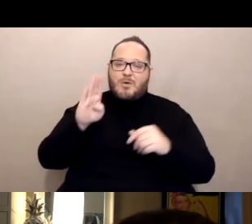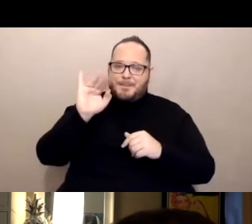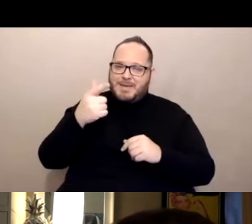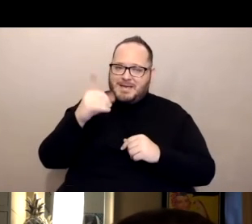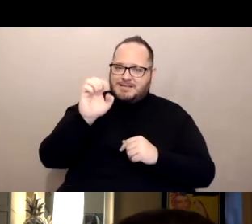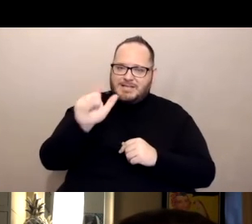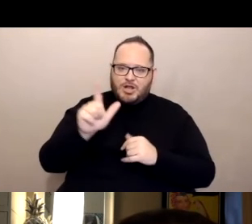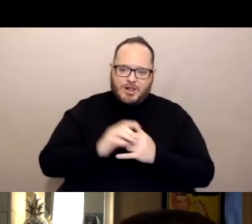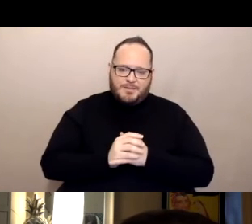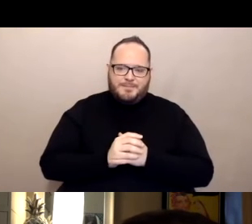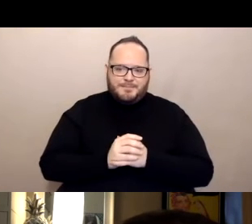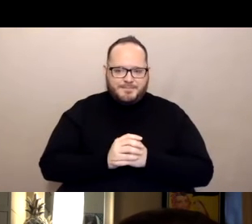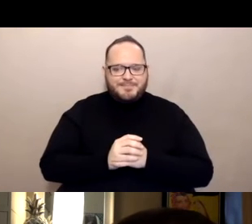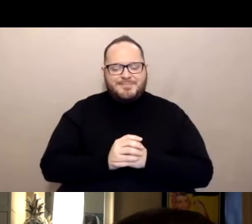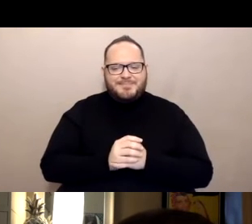It also took a local efforts.